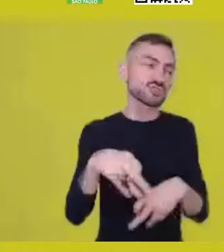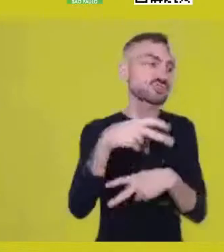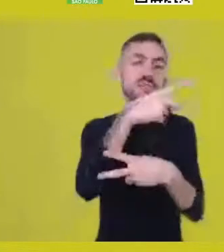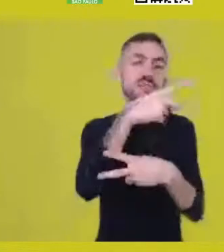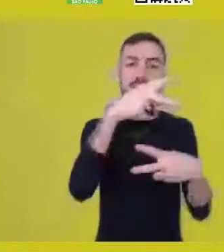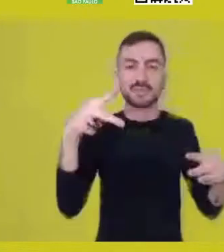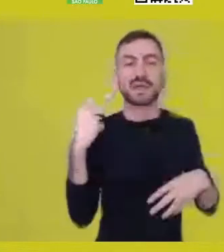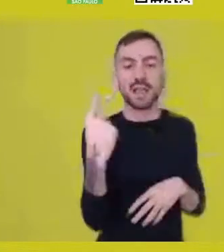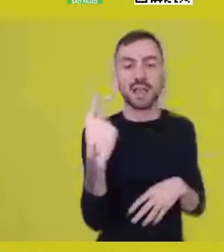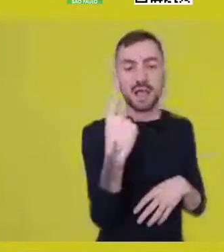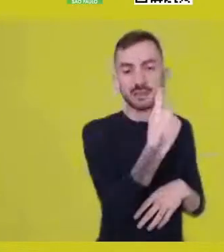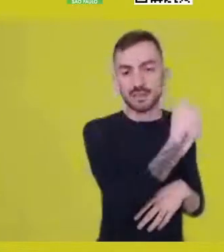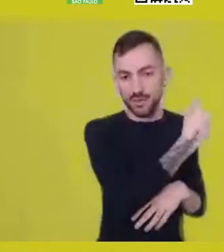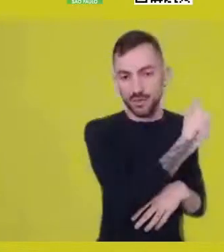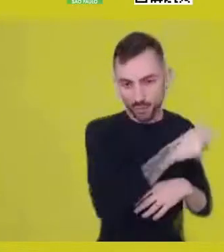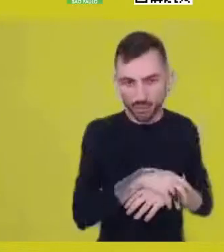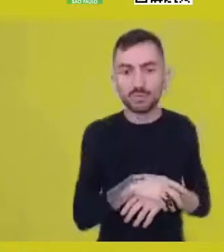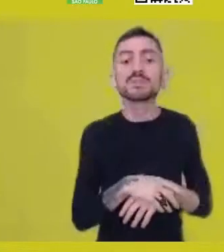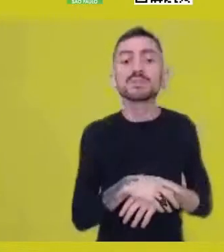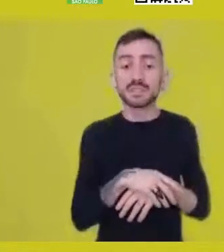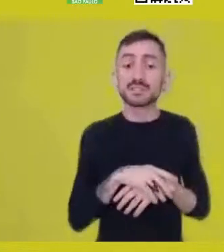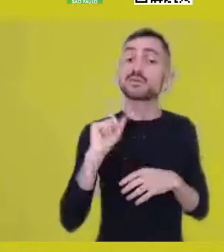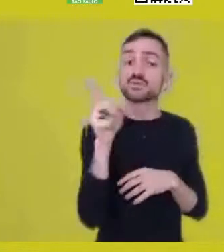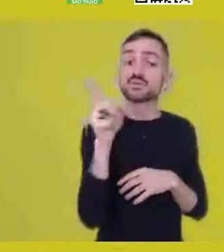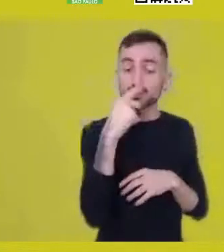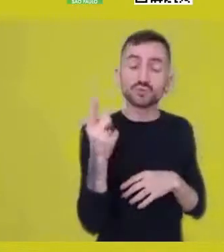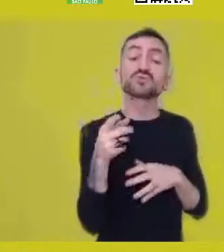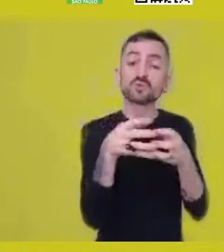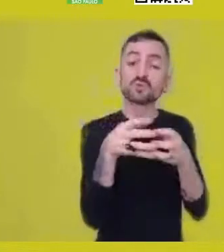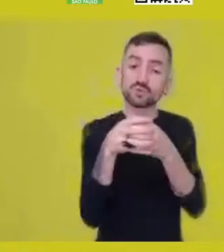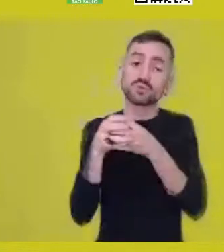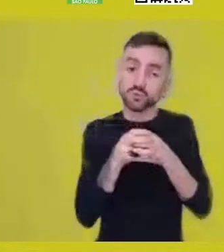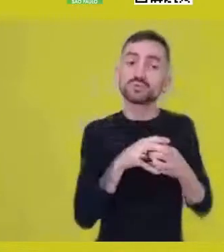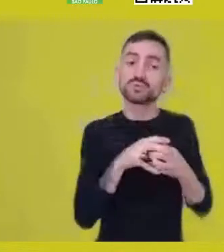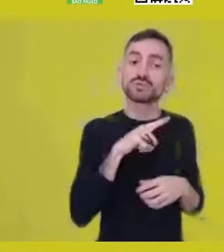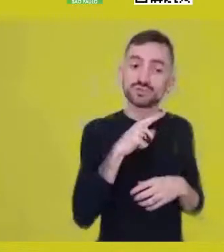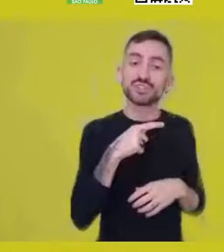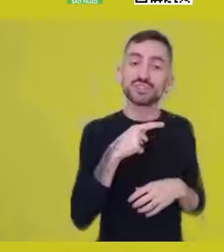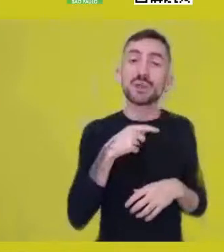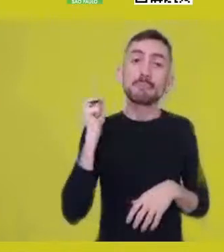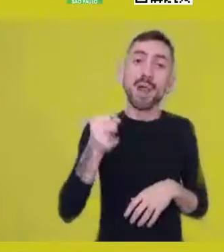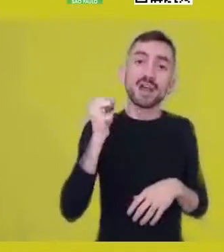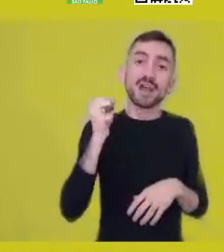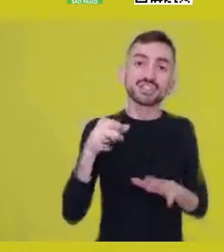Shango’s axes are here, and they are ours. They’re our allies